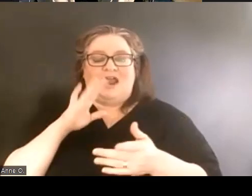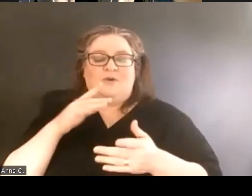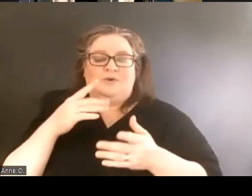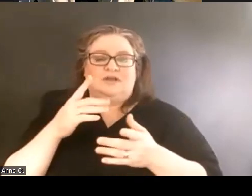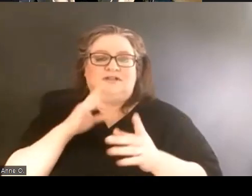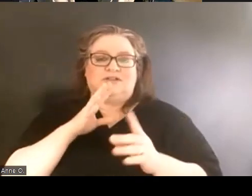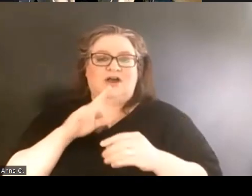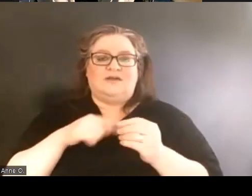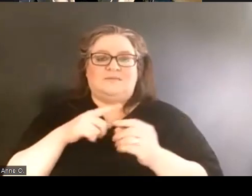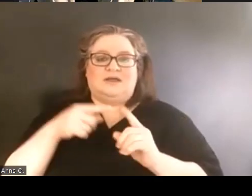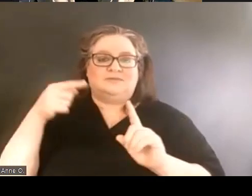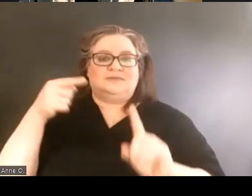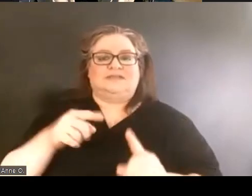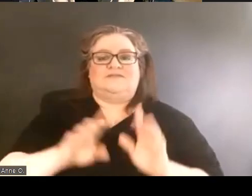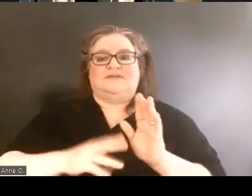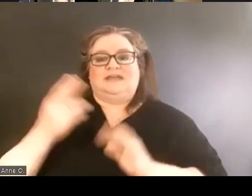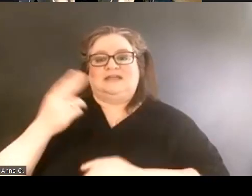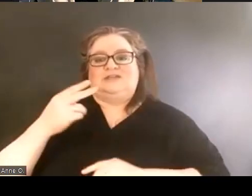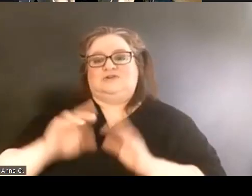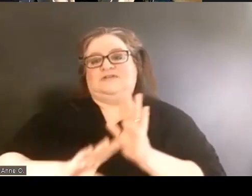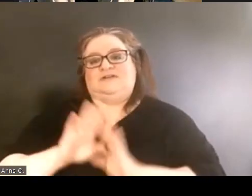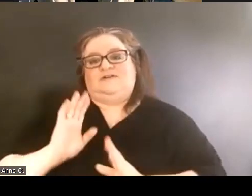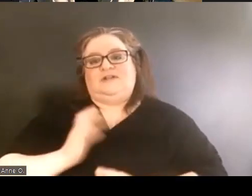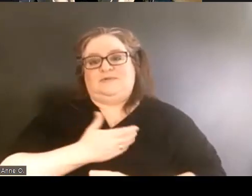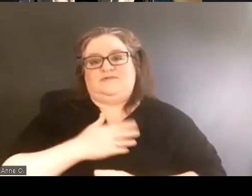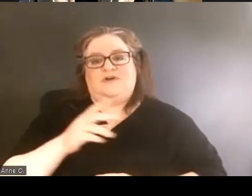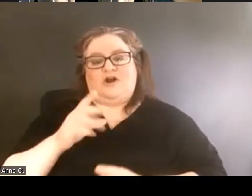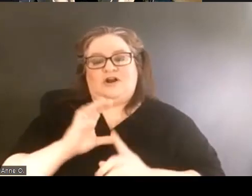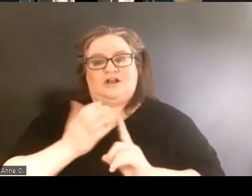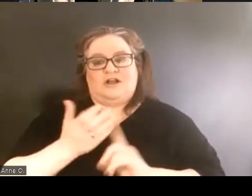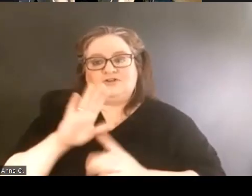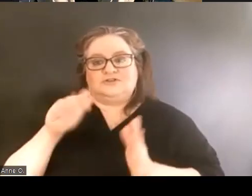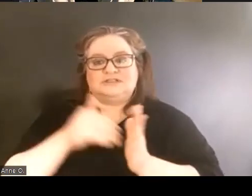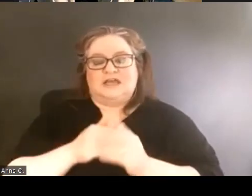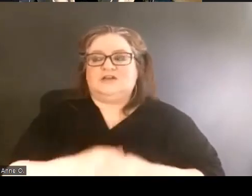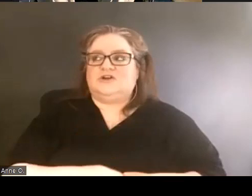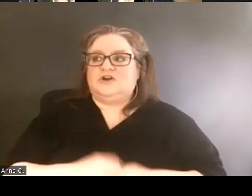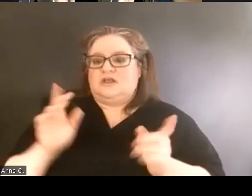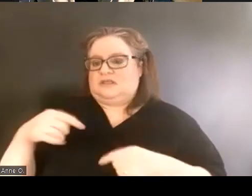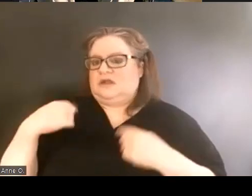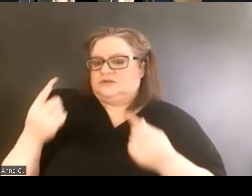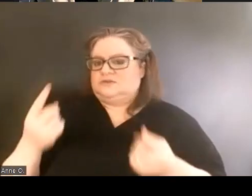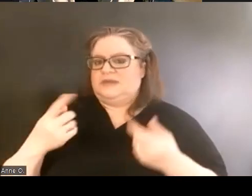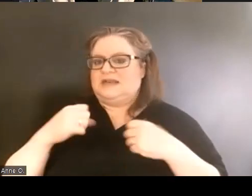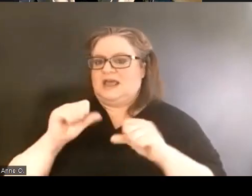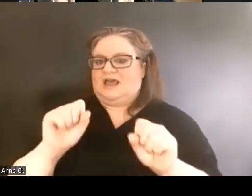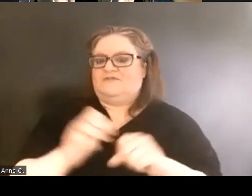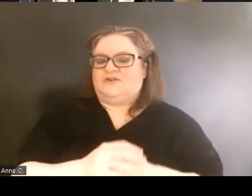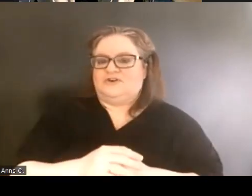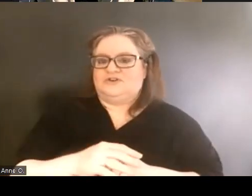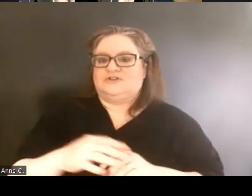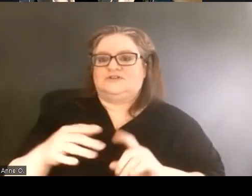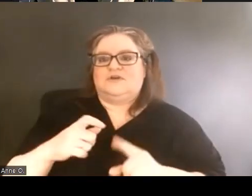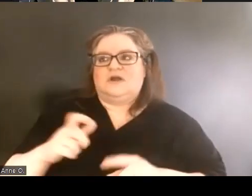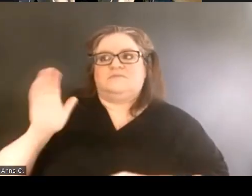I'll get to the more specific history of the development of our cultural center. So there have been efforts from back in the seventies